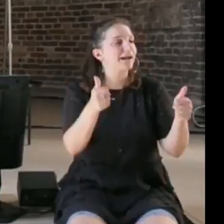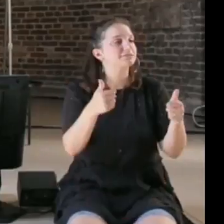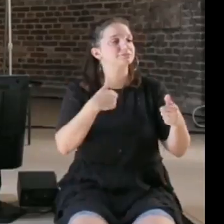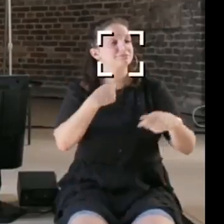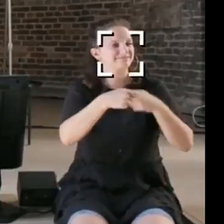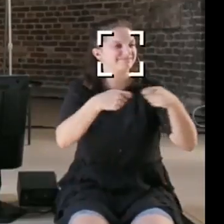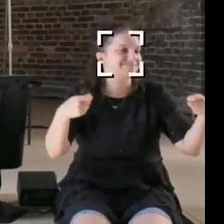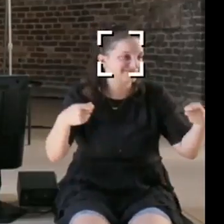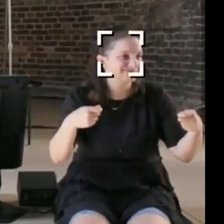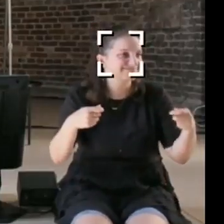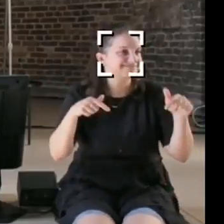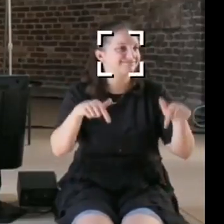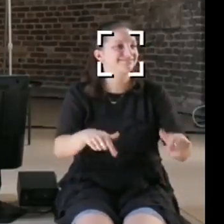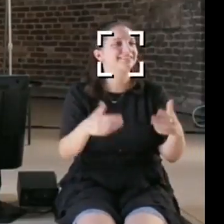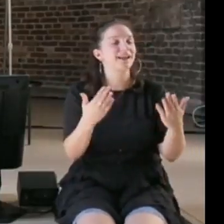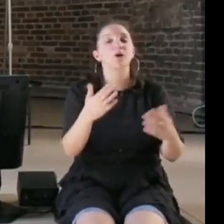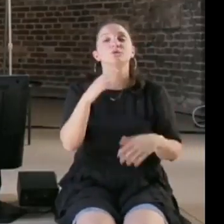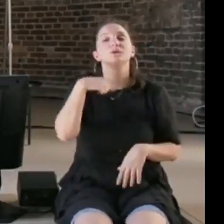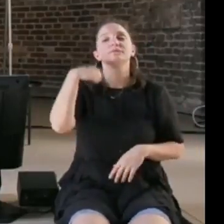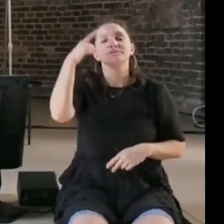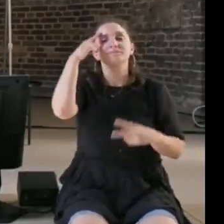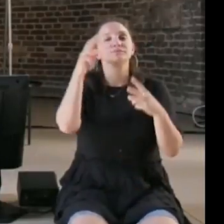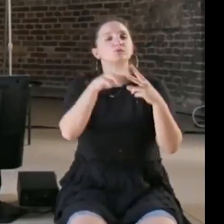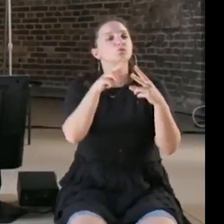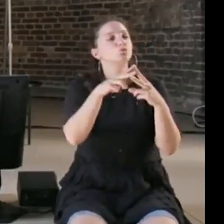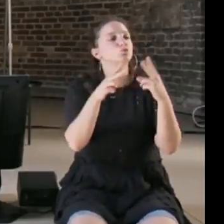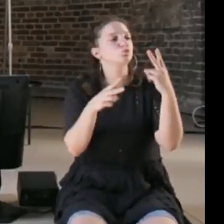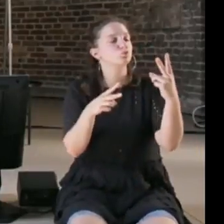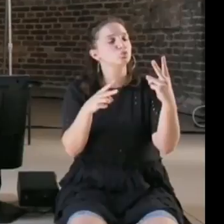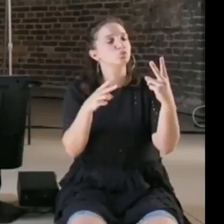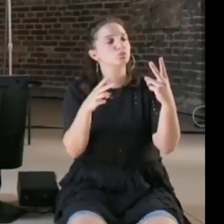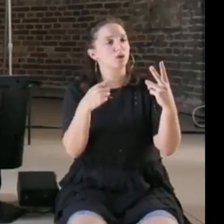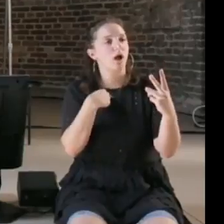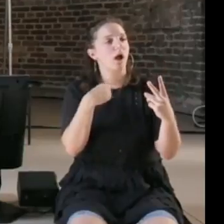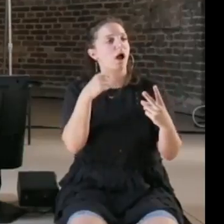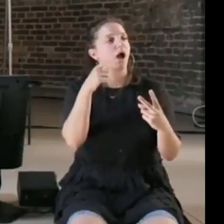unfortunate, we should really actually build on the conversation we've had here, one is